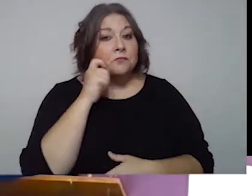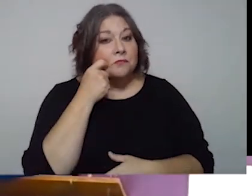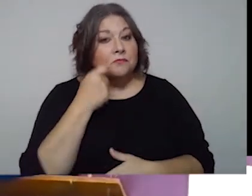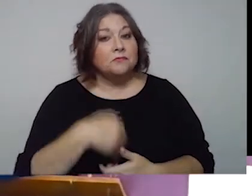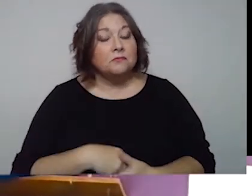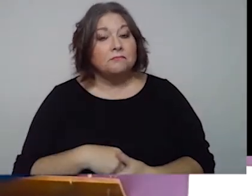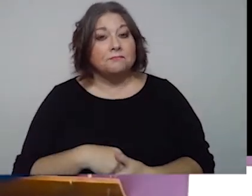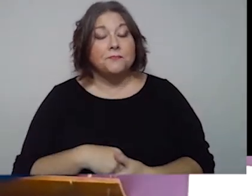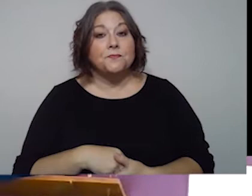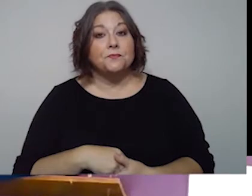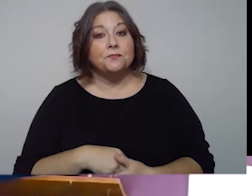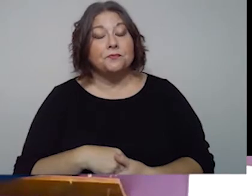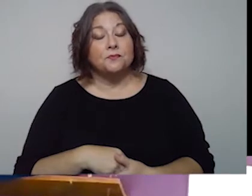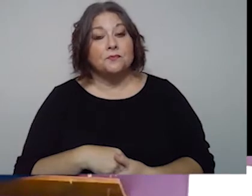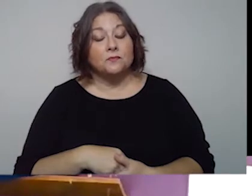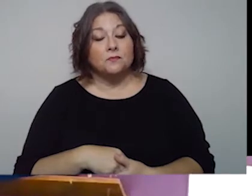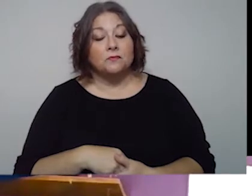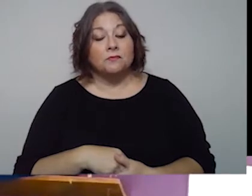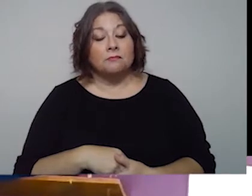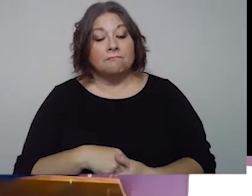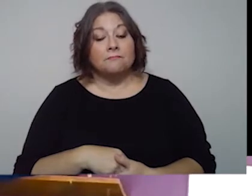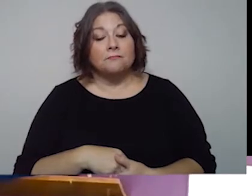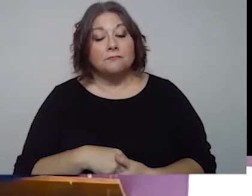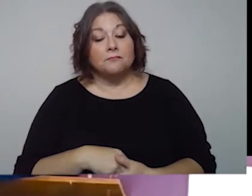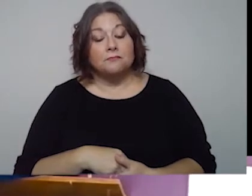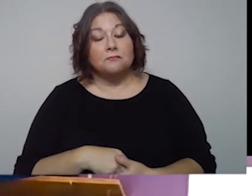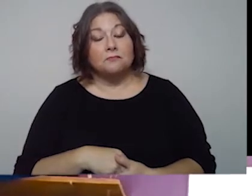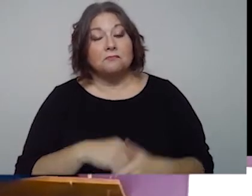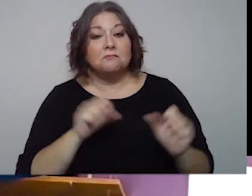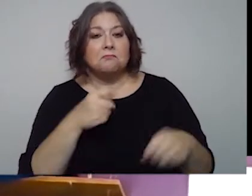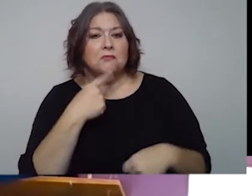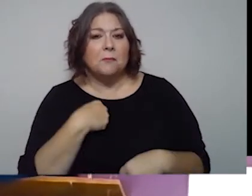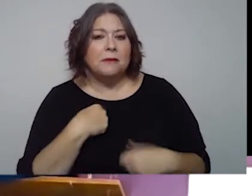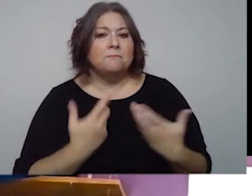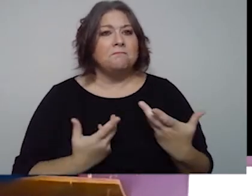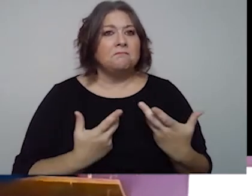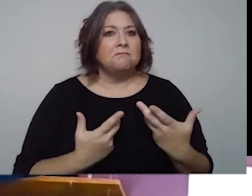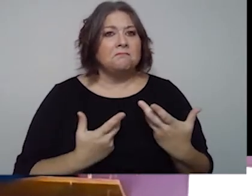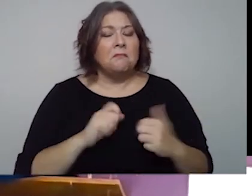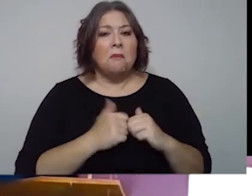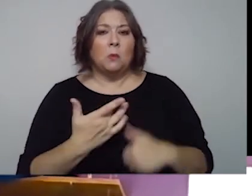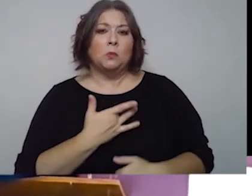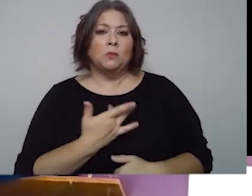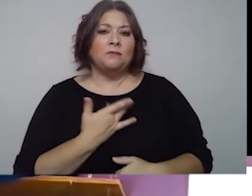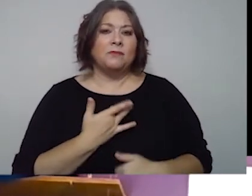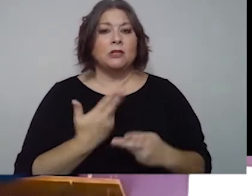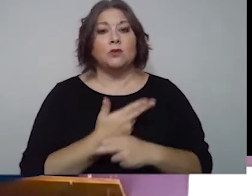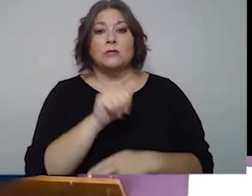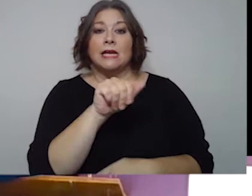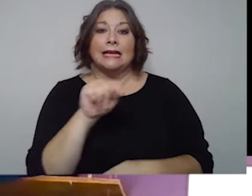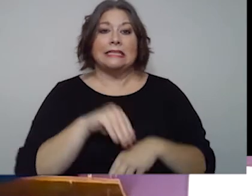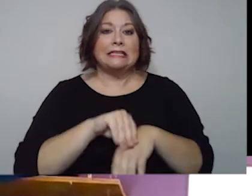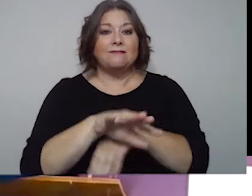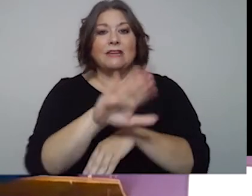Max: Cool. So, could you tell me, how how would you say that using AT affects your life?